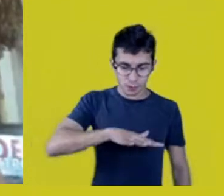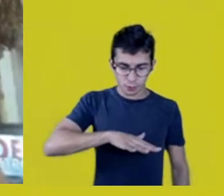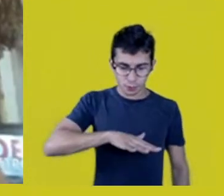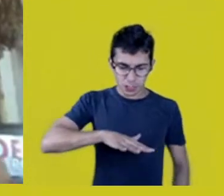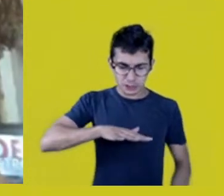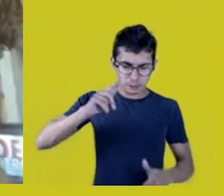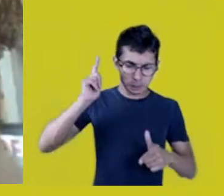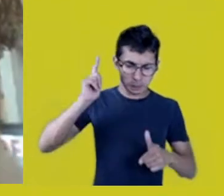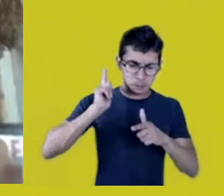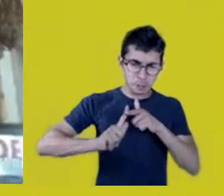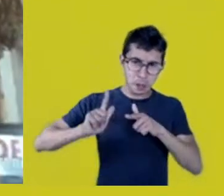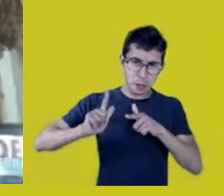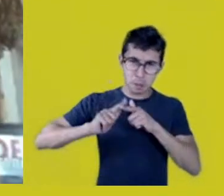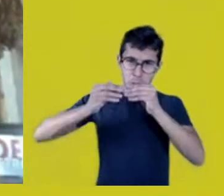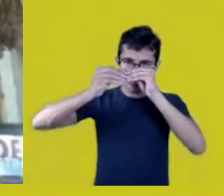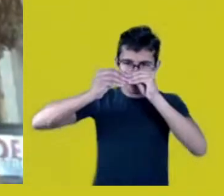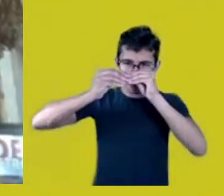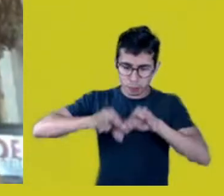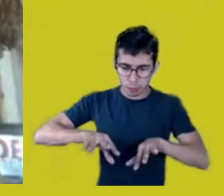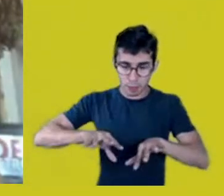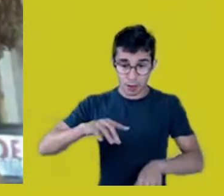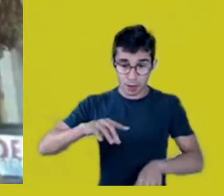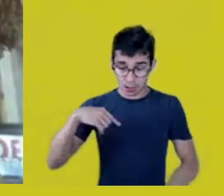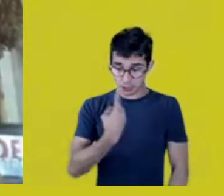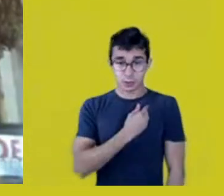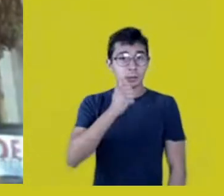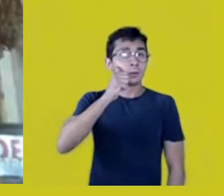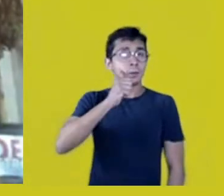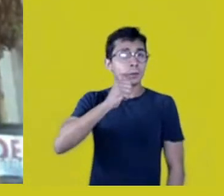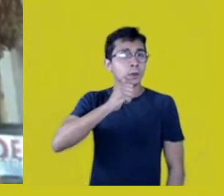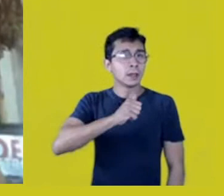we, Native women, are also violated,